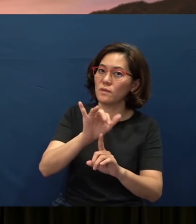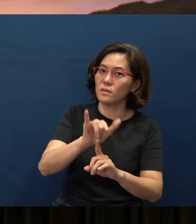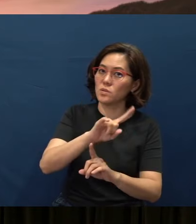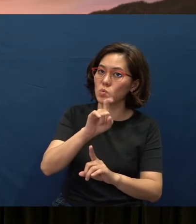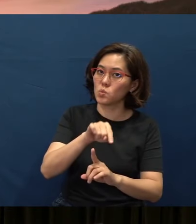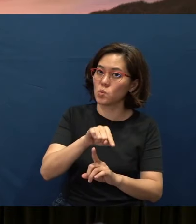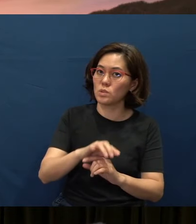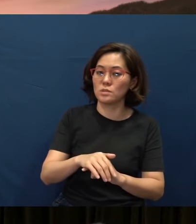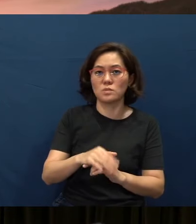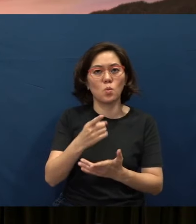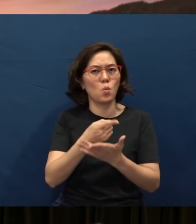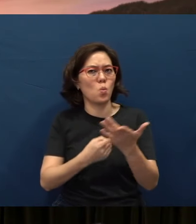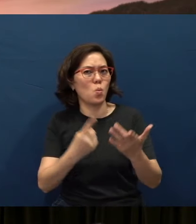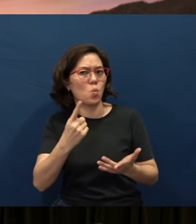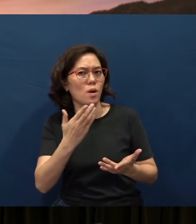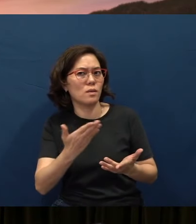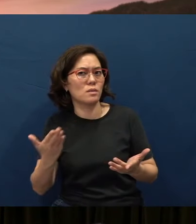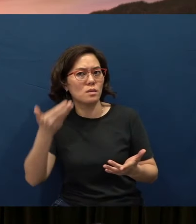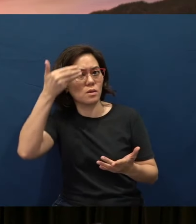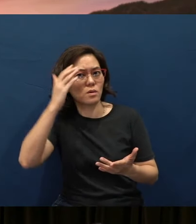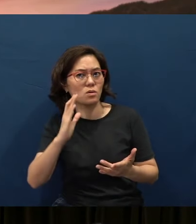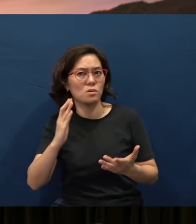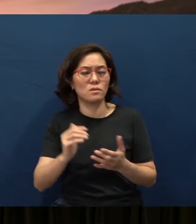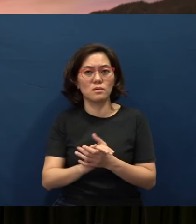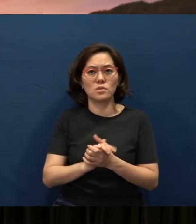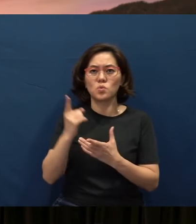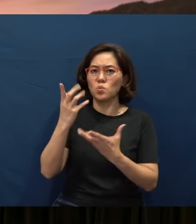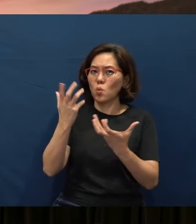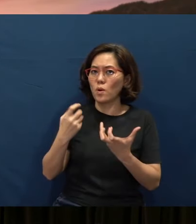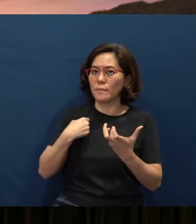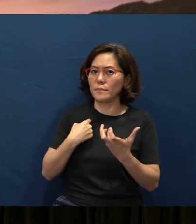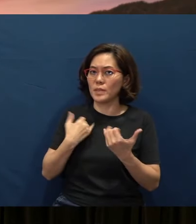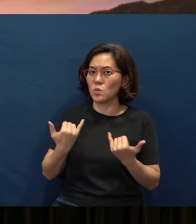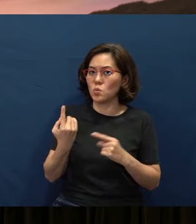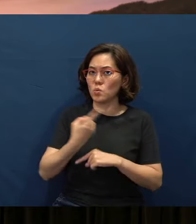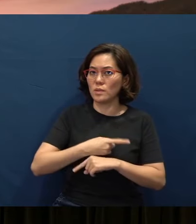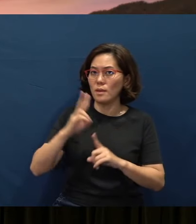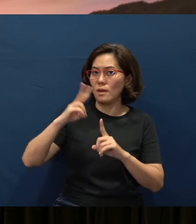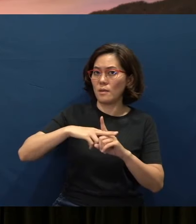“What is one thing, God, You want me to apply today as I leave this place?